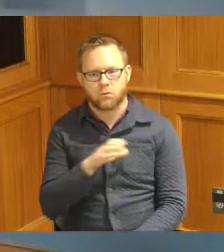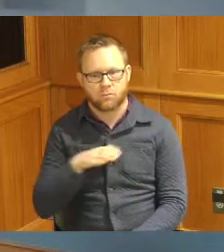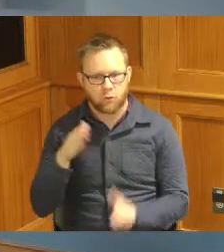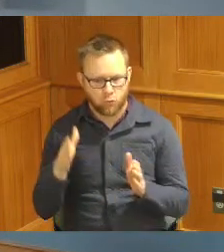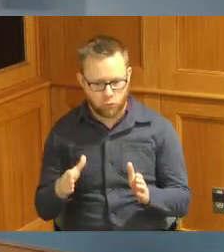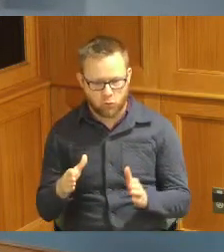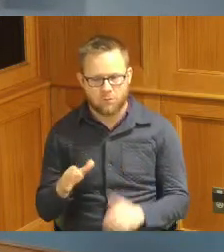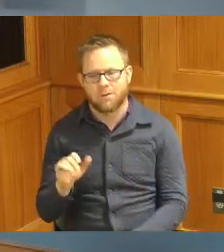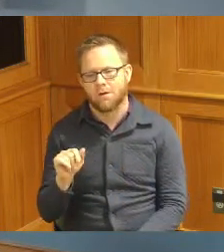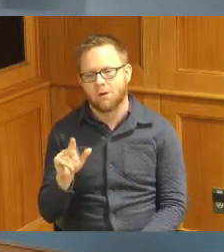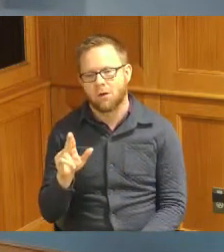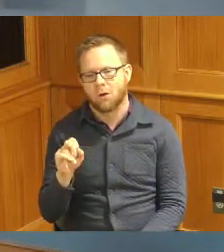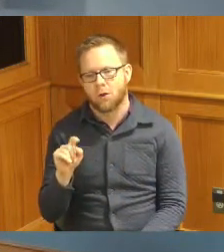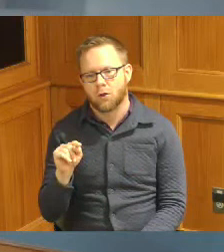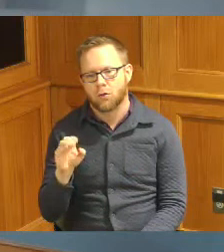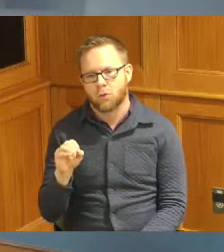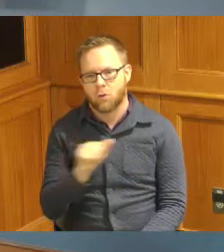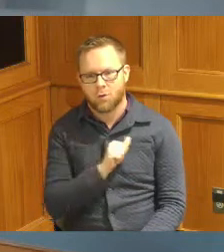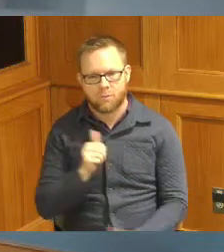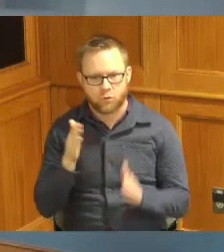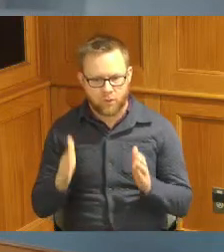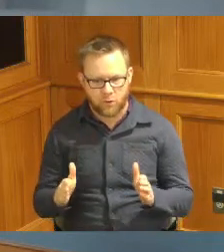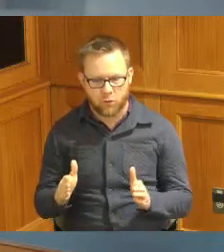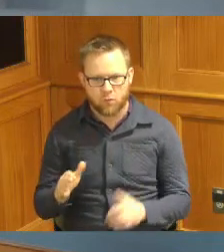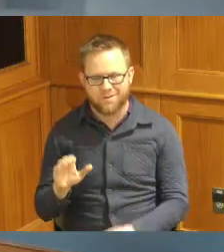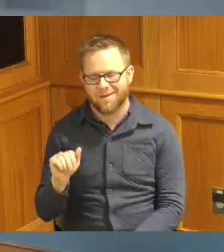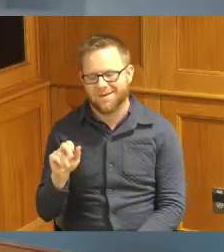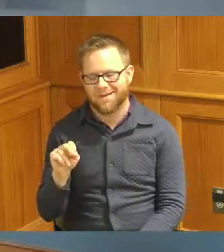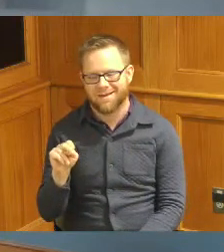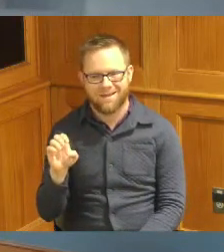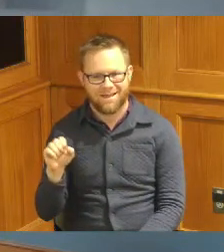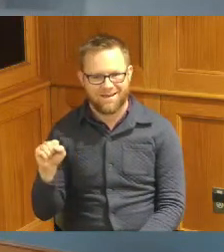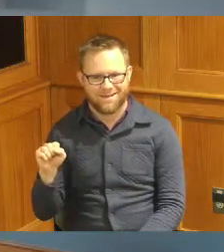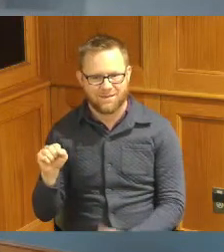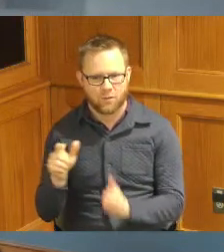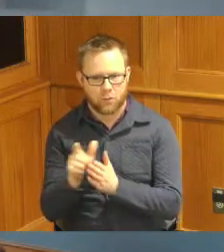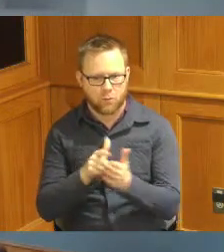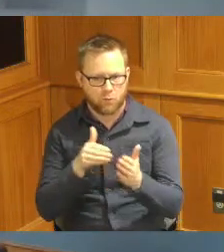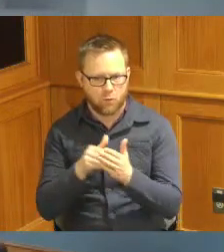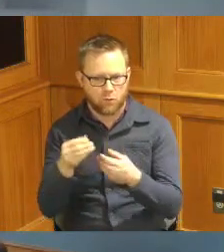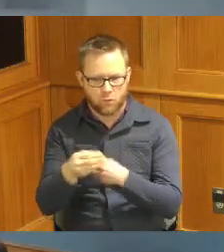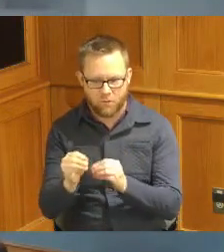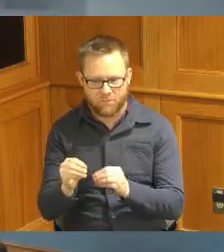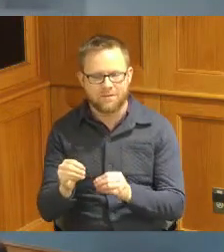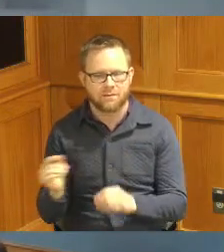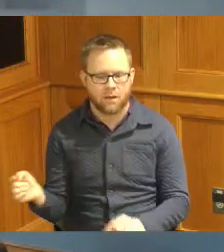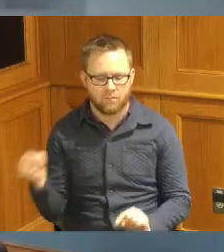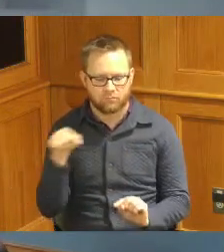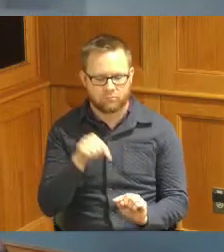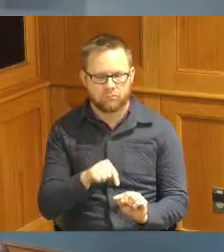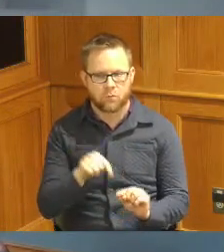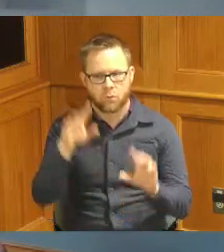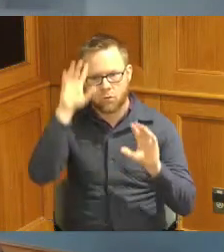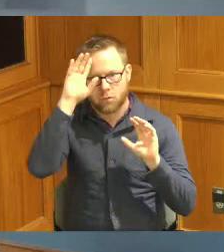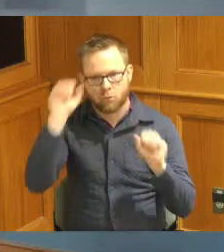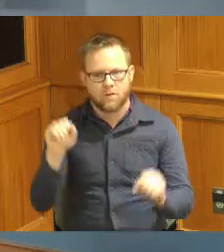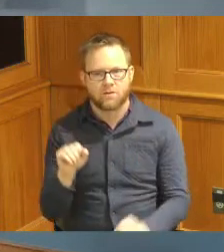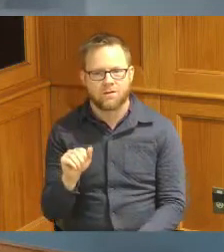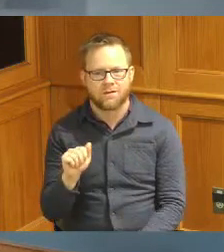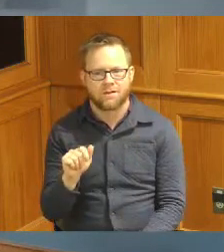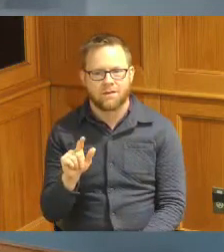County Administrator Charlie Annas Prosecutors and I'm Alicia Reece Hamilton County Commission Board